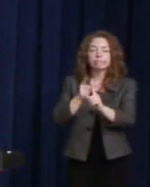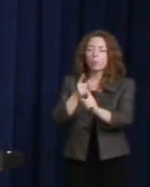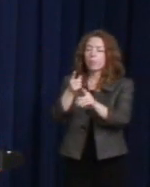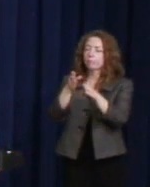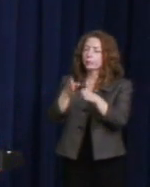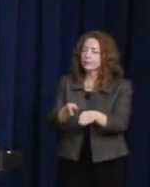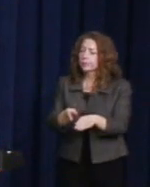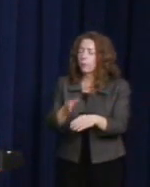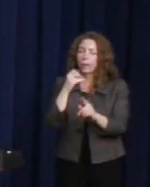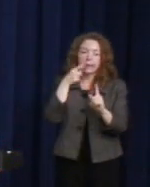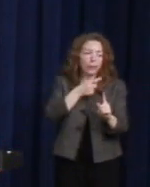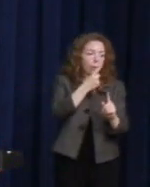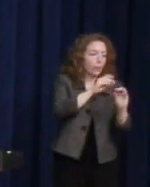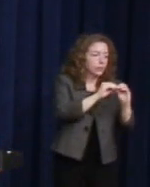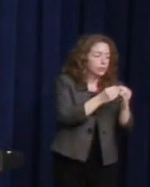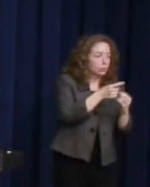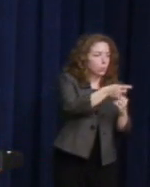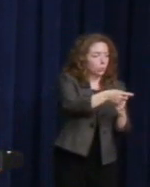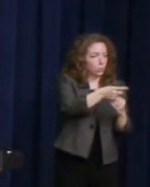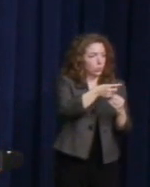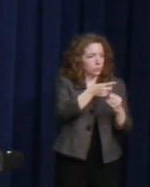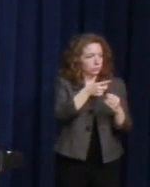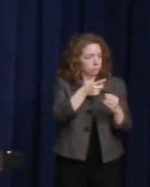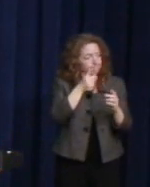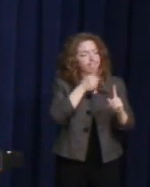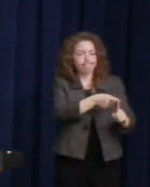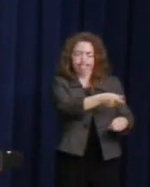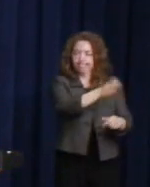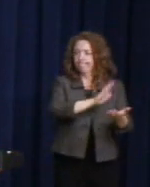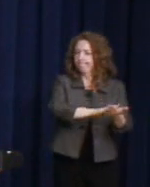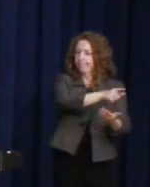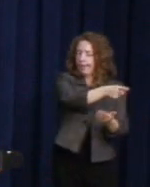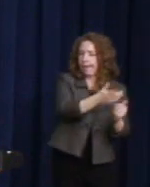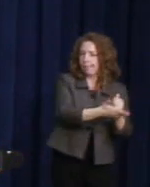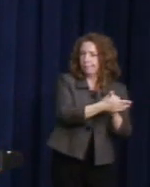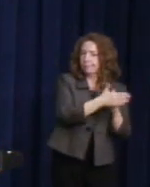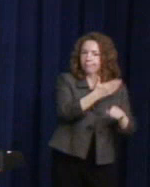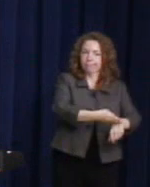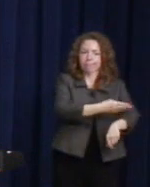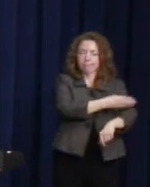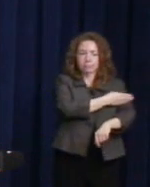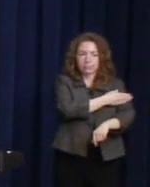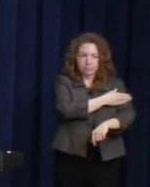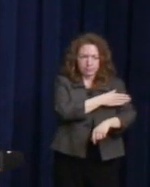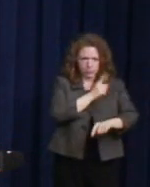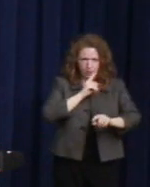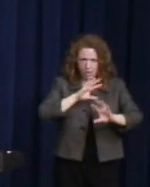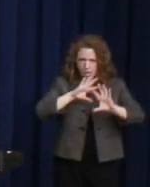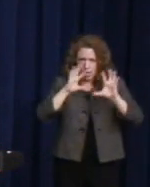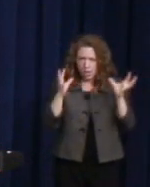I believe that it was Congressman Lewis who said, "We've started a tidal wave." I really believe that Harvey's actions